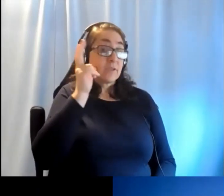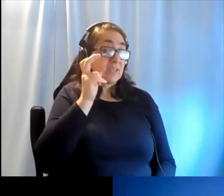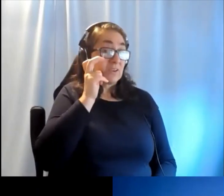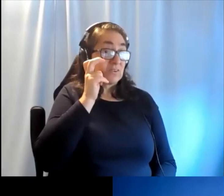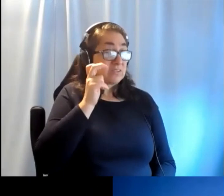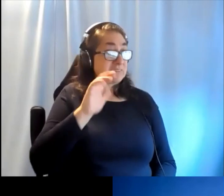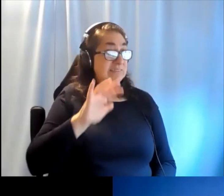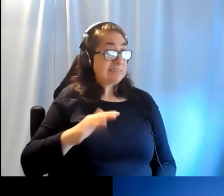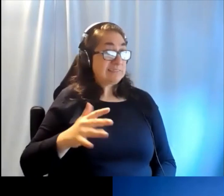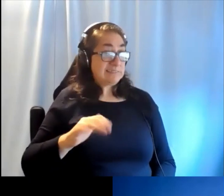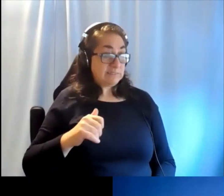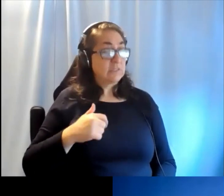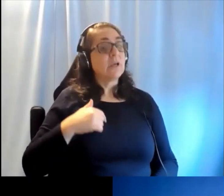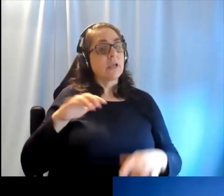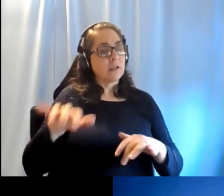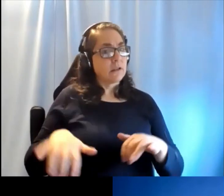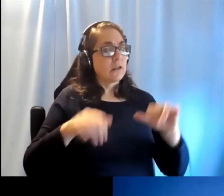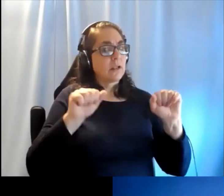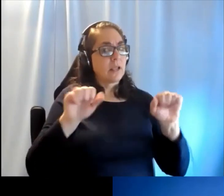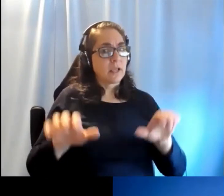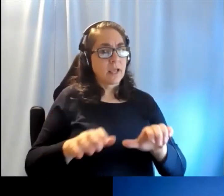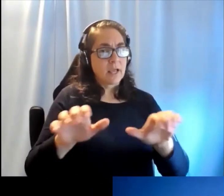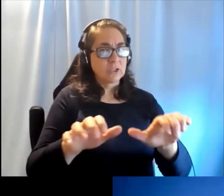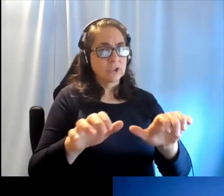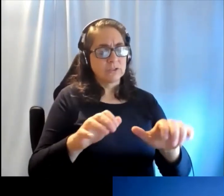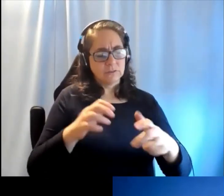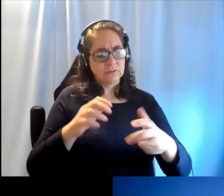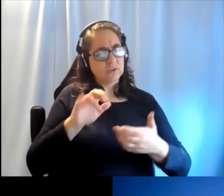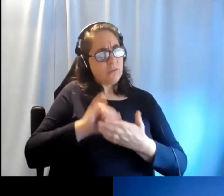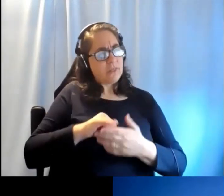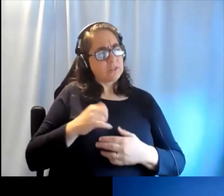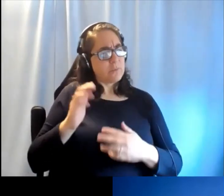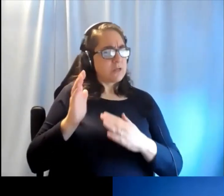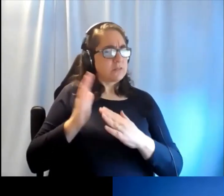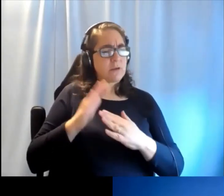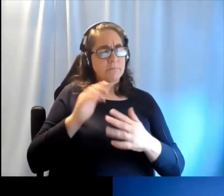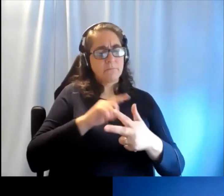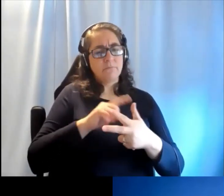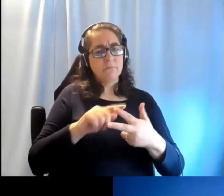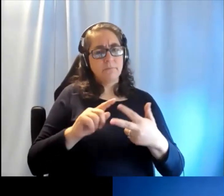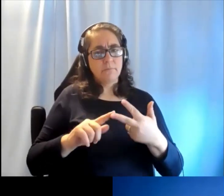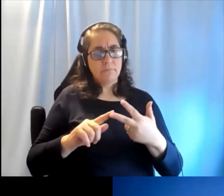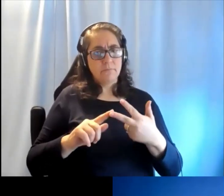if your hearing is not doing so well, you can take action. So those are my 3 top messages.